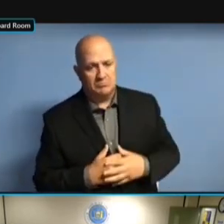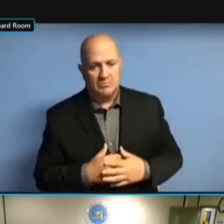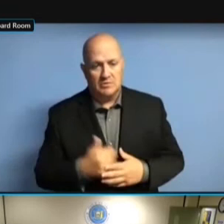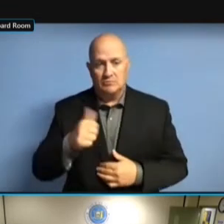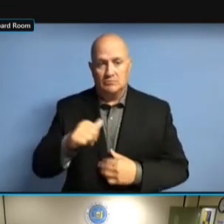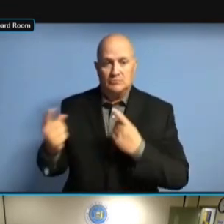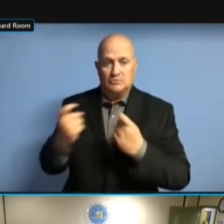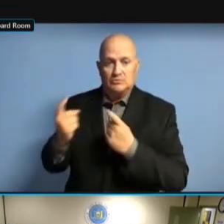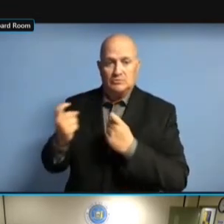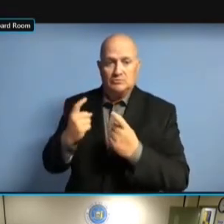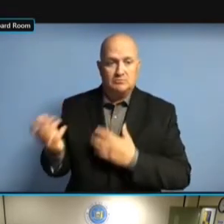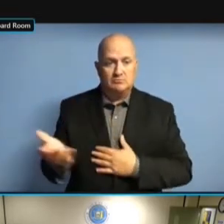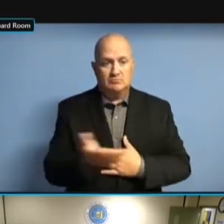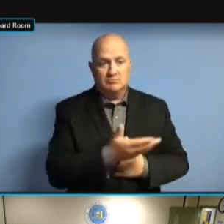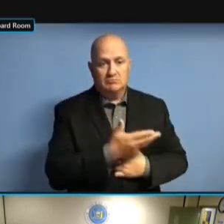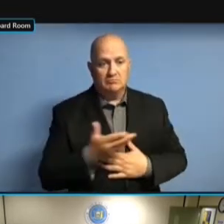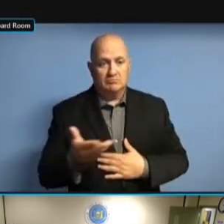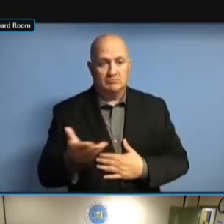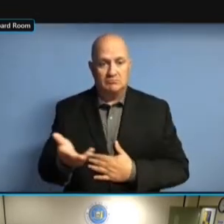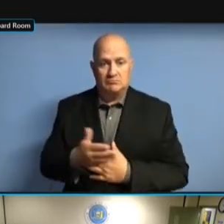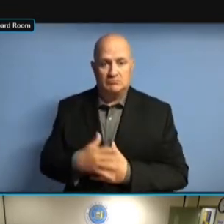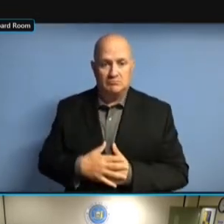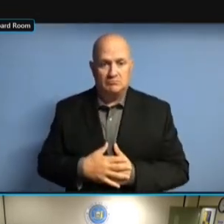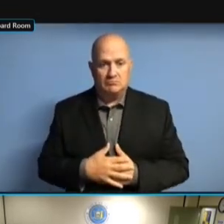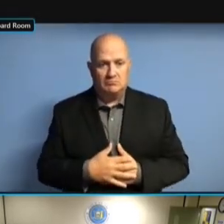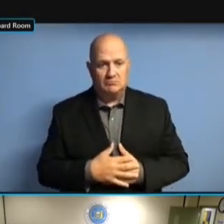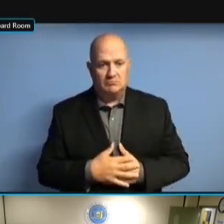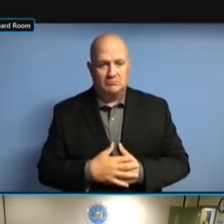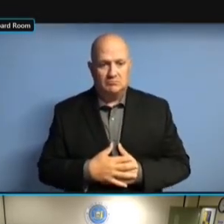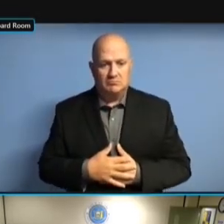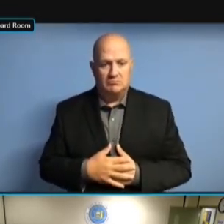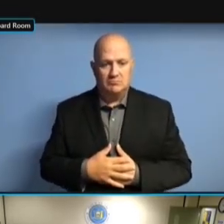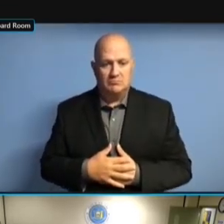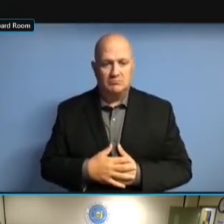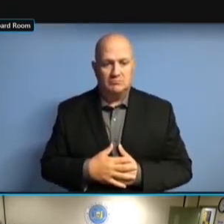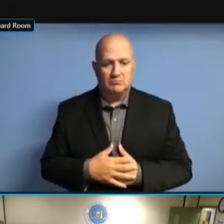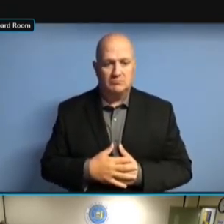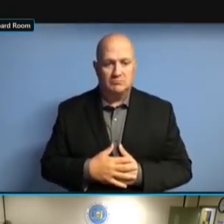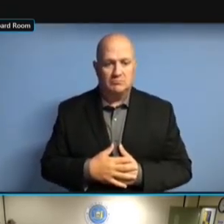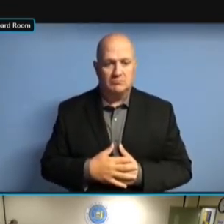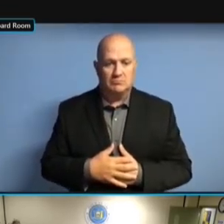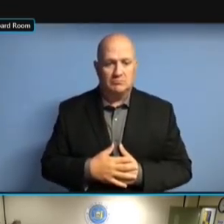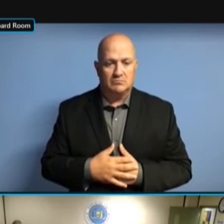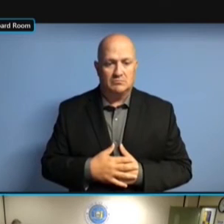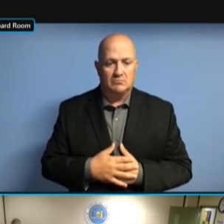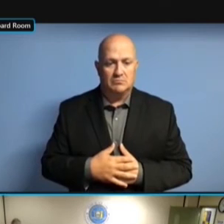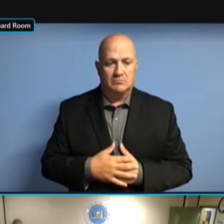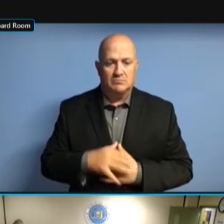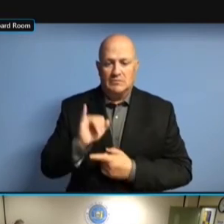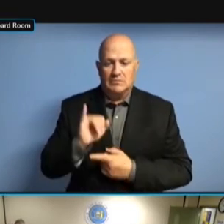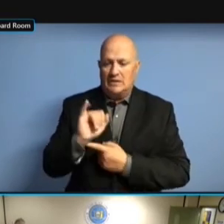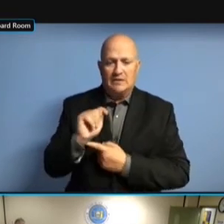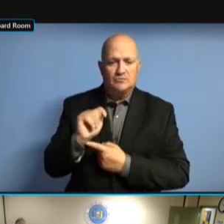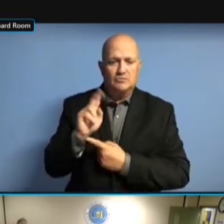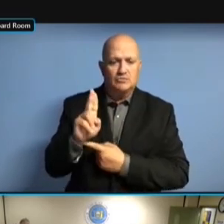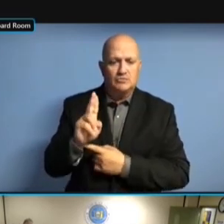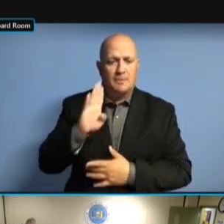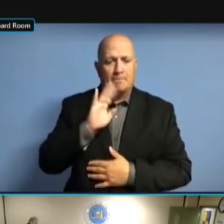THANK YOU. WE'LL MOVE ON TO ITU AND BILL WE'LL MOVE ON TO ITU AND BILL WE'LL MOVE ON TO ITU AND BILL CROSS. CROSS. CROSS. >> CROSS. >> GOOD CROSS. >> GOOD AFTERNOON, GOOD AFTERNOON, GOOD AFTERNOON, COMMISSIONERS. COMMISSIONERS. COMMISSIONERS. [ COMMISSIONERS. [ INAUDIBLE COMMISSIONERS. COMMISSIONERS. CONTINUE COMMISSIONERS. CONTINUE TO